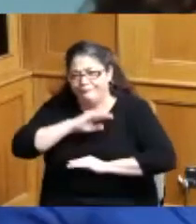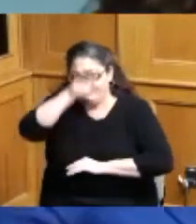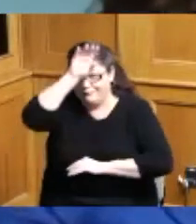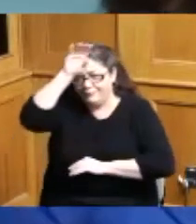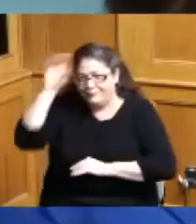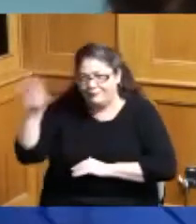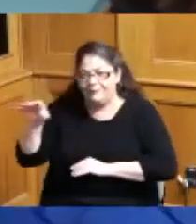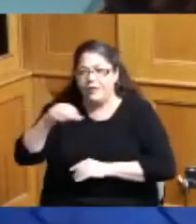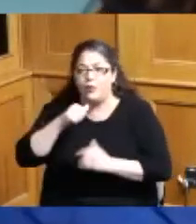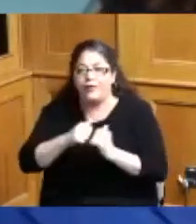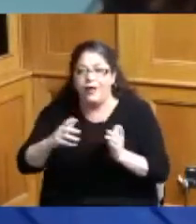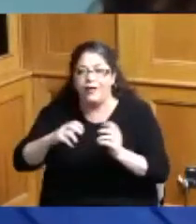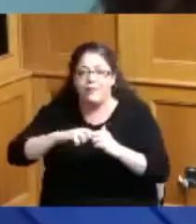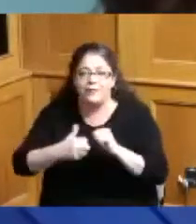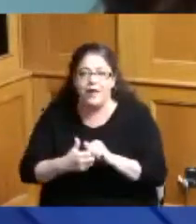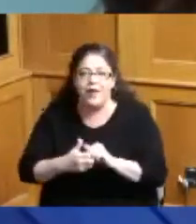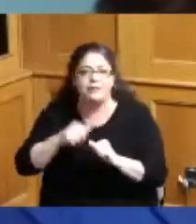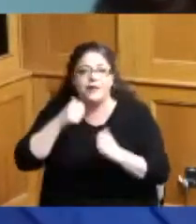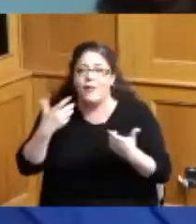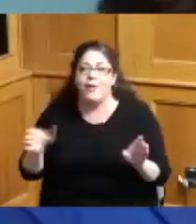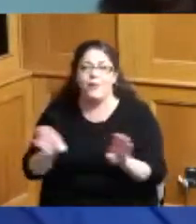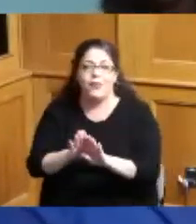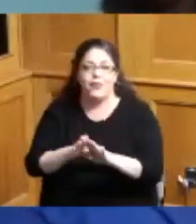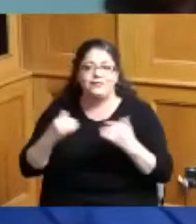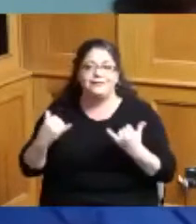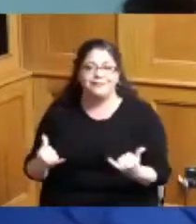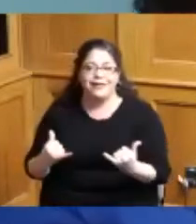public hearing right now when I think that we could possibly